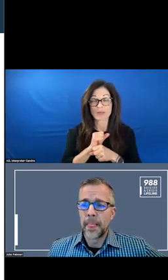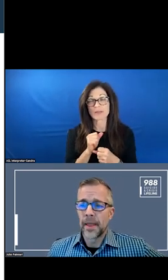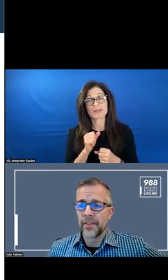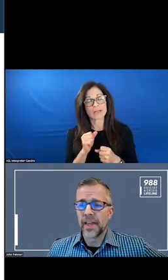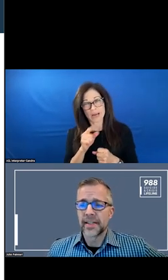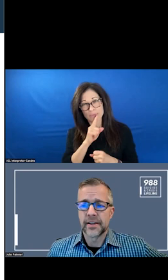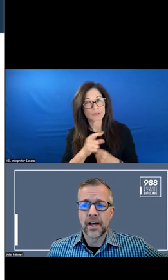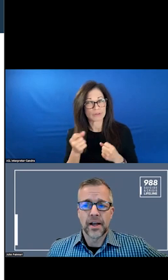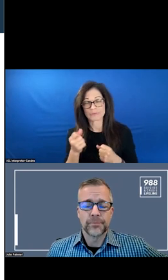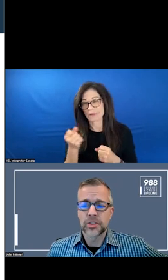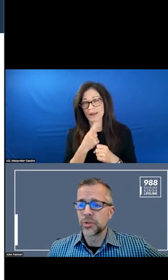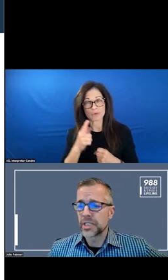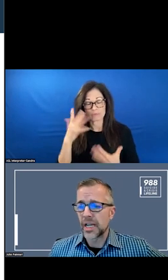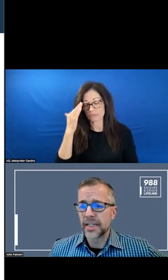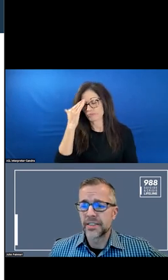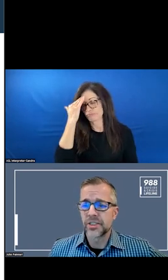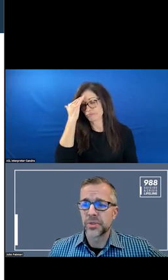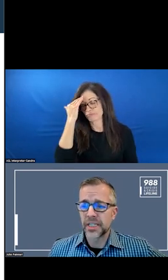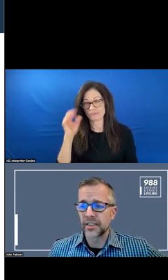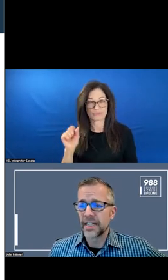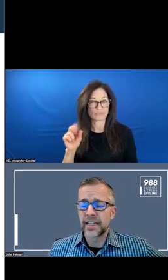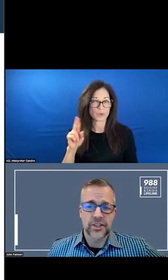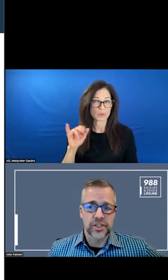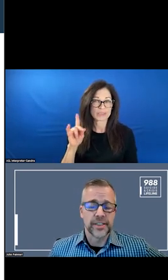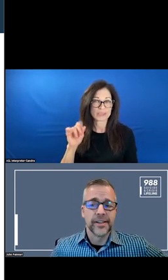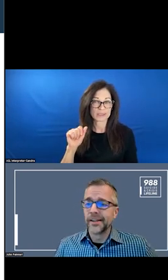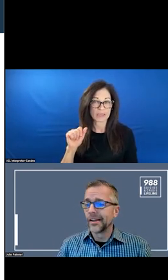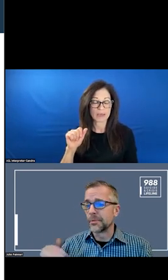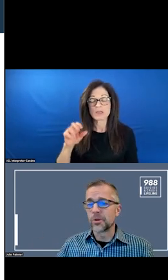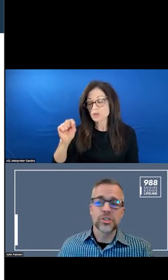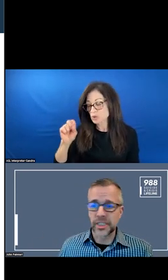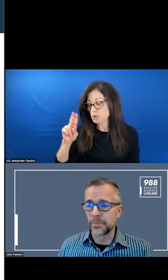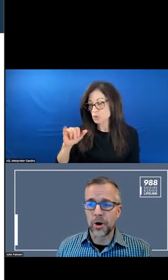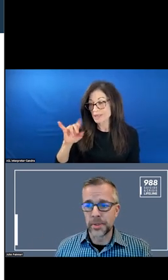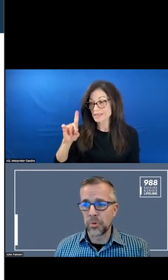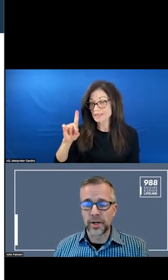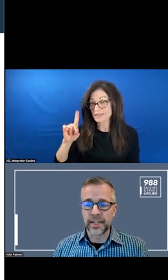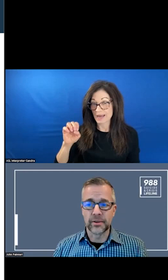THAT SUICIDES, SUICIDE IDEATION, EMERGENCY DEPARTMENT BOARDING,